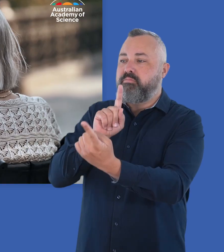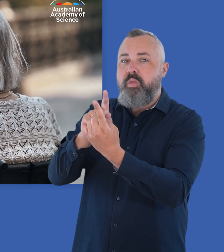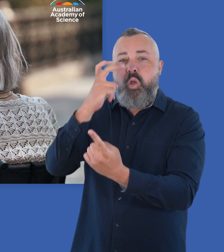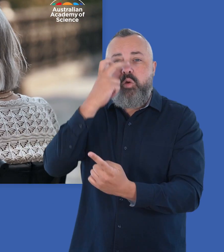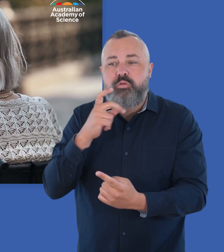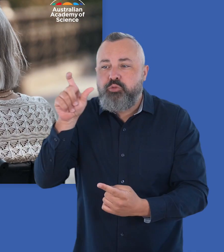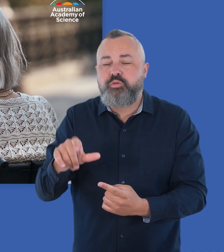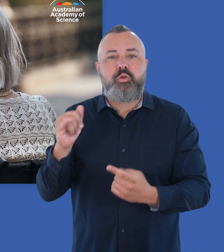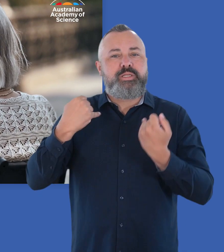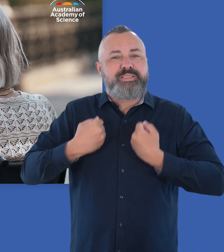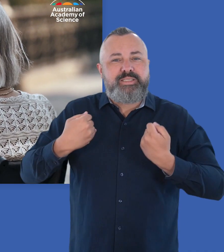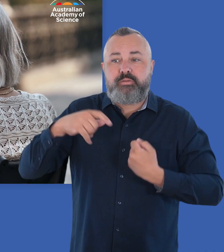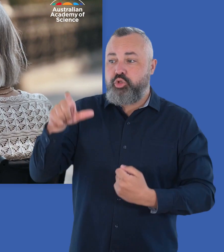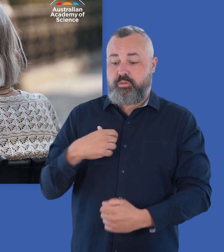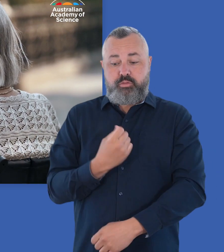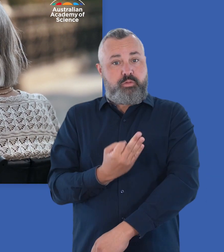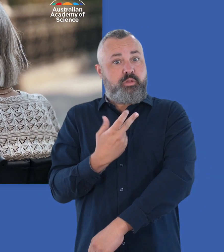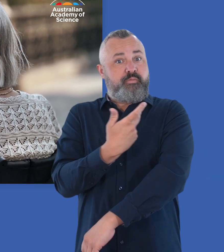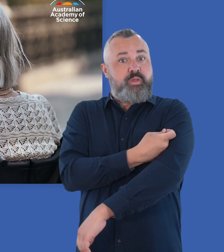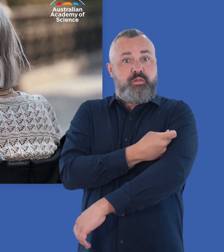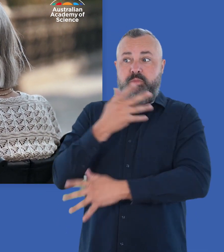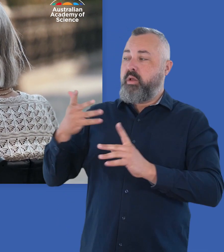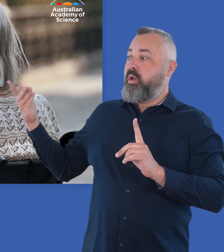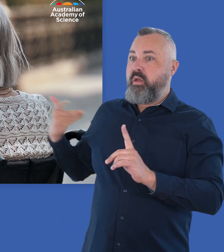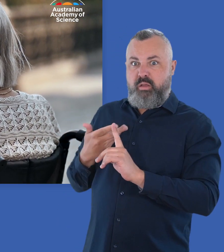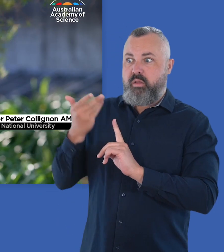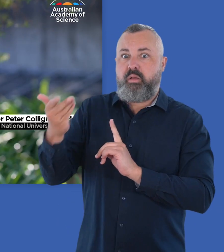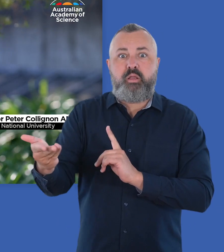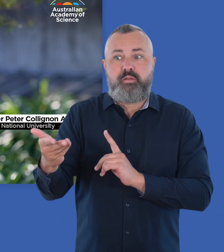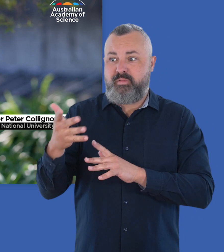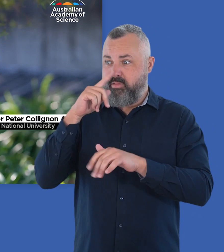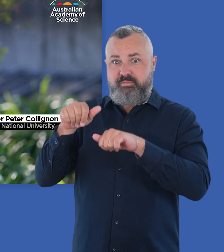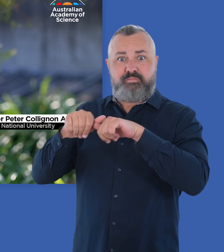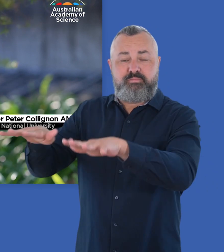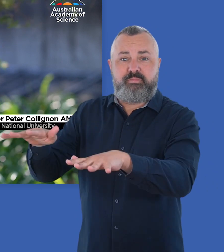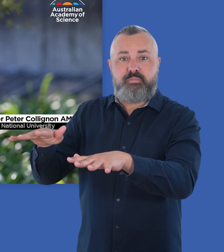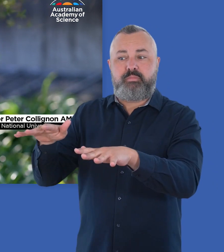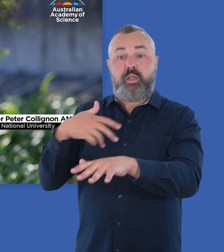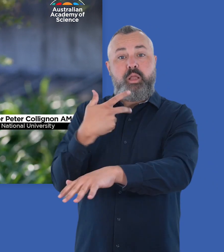"If you're around anyone with a chronic condition, older age groups, by getting vaccinated, you decrease the chance